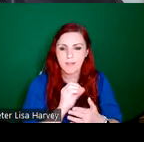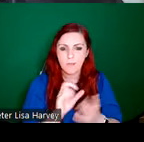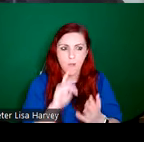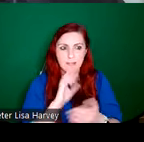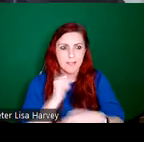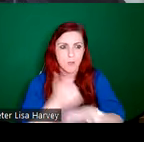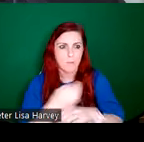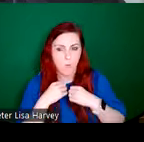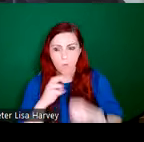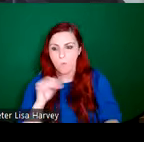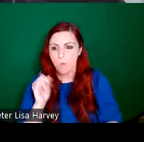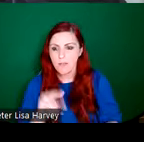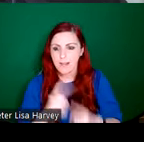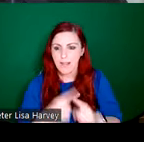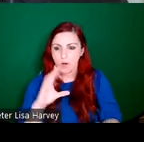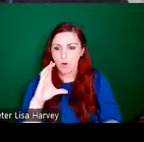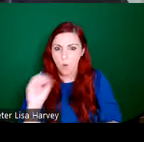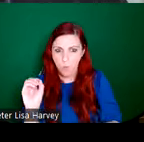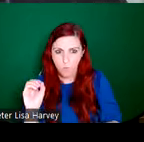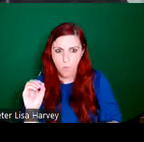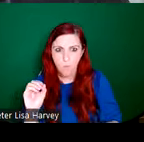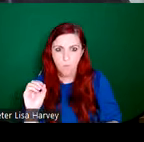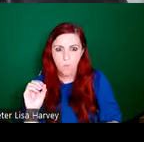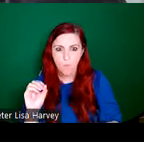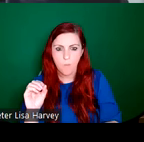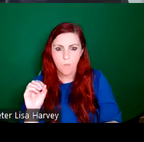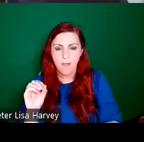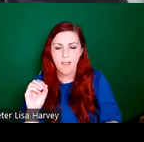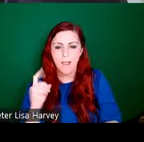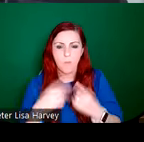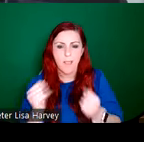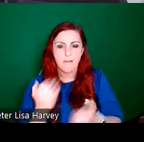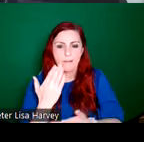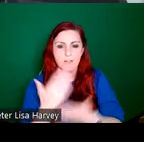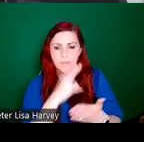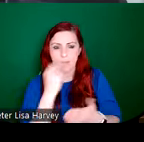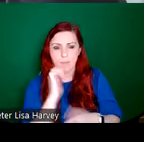which was also known as The Artworks. And we have some examples of their designs